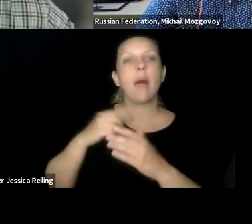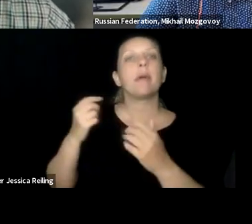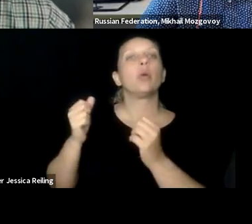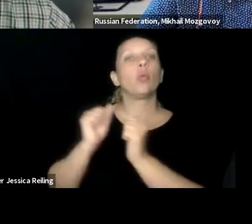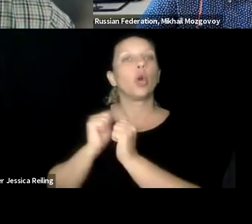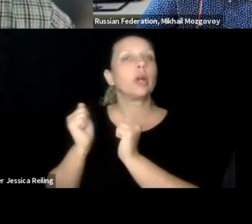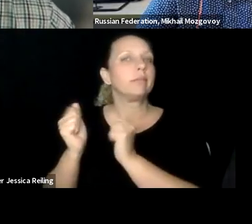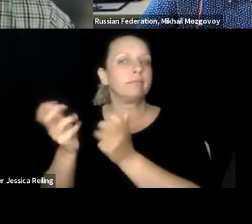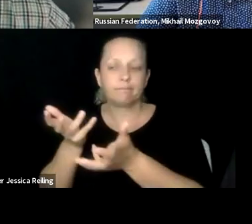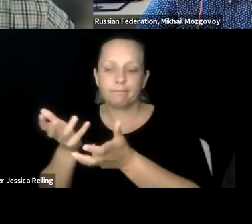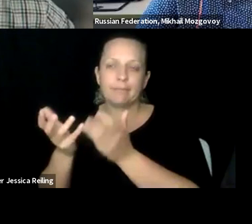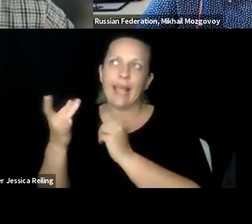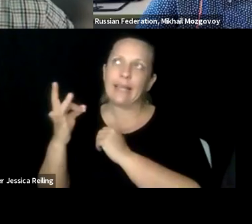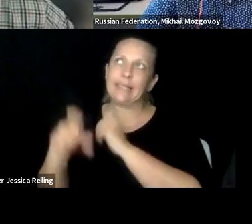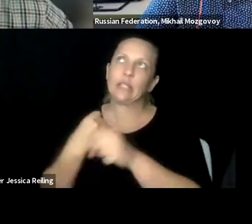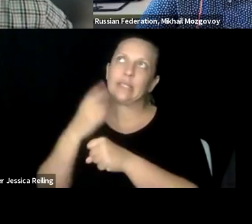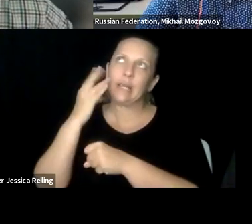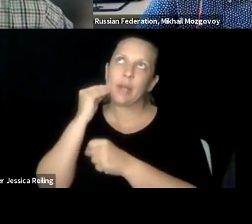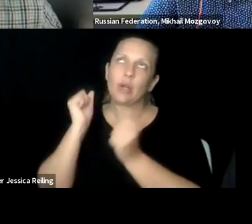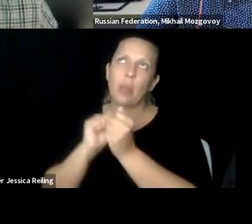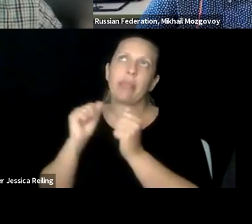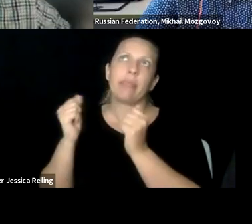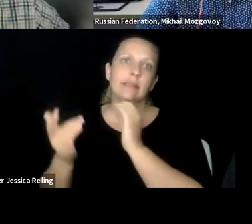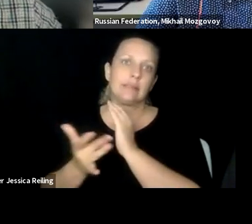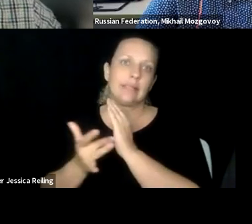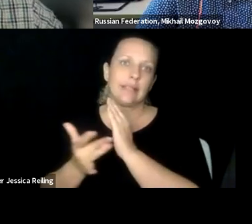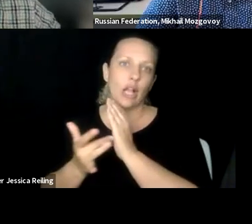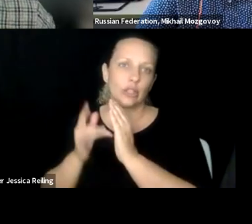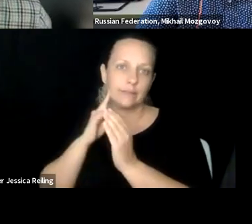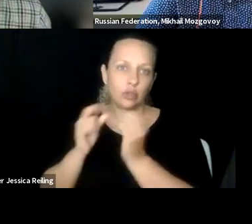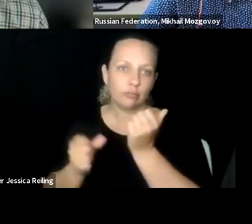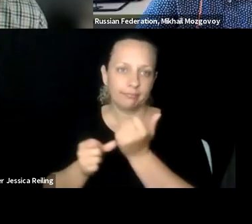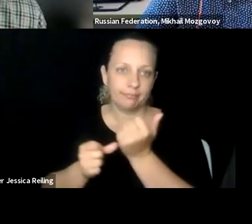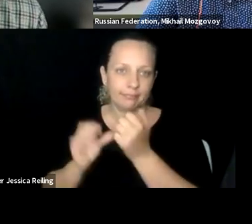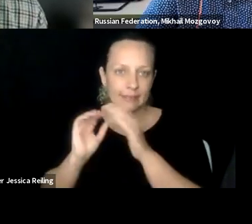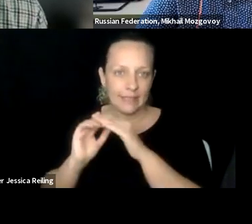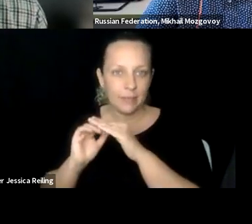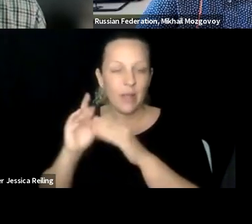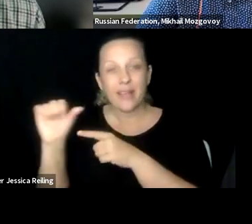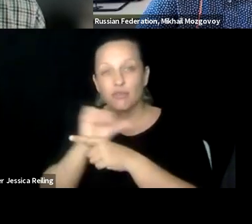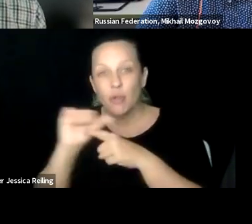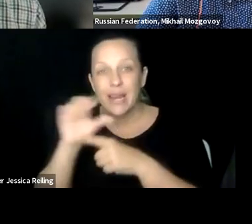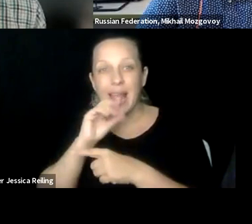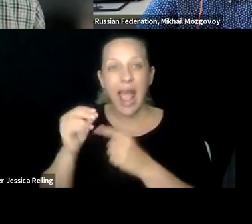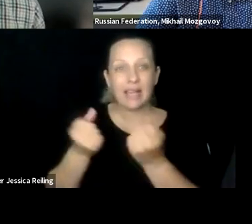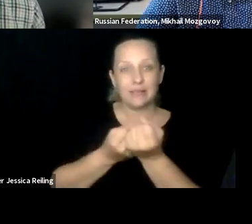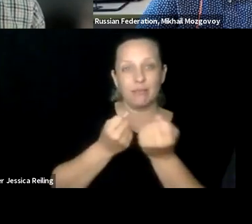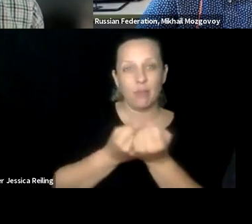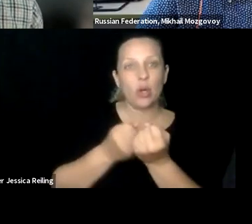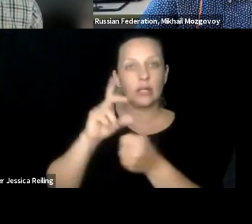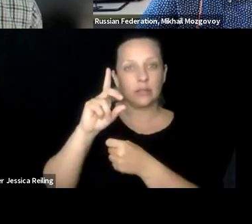University of Witwatersrand. And I am a network systems engineer, I have been working with assistive technology for over 18 years.